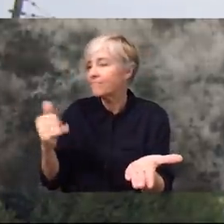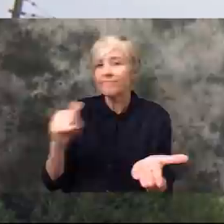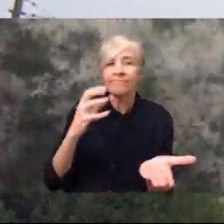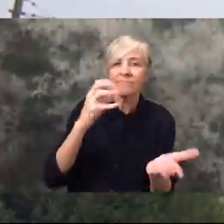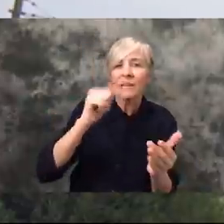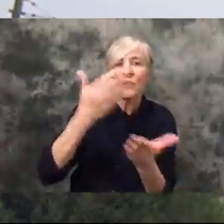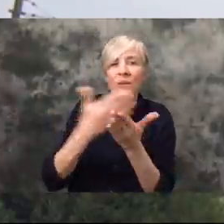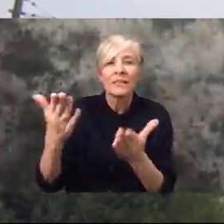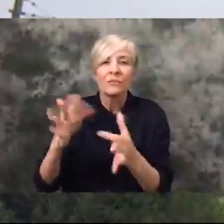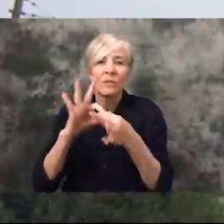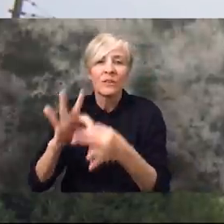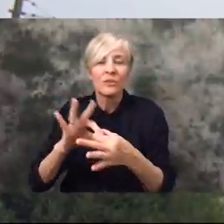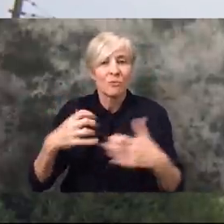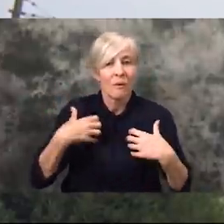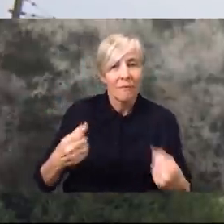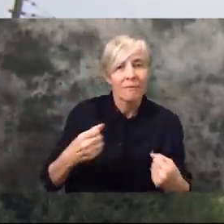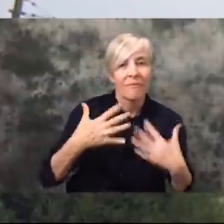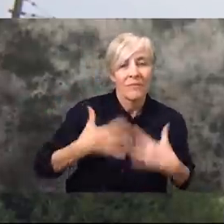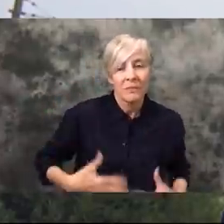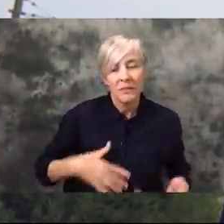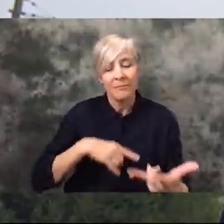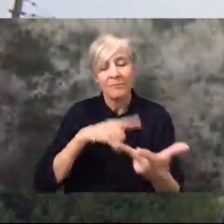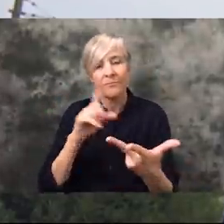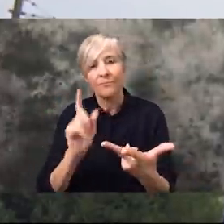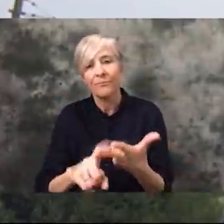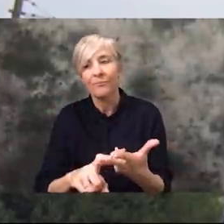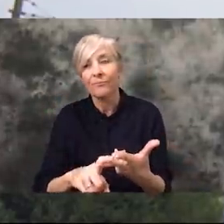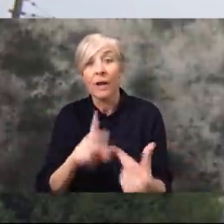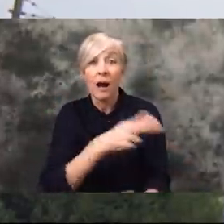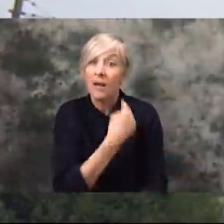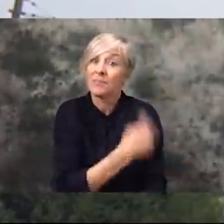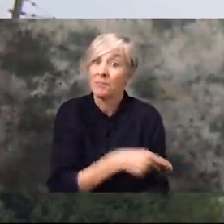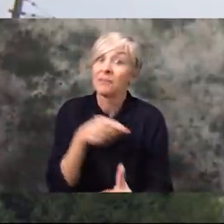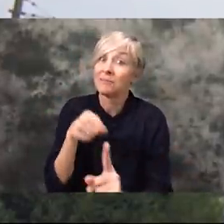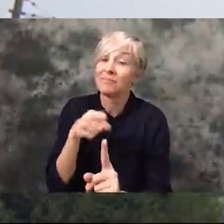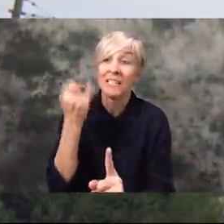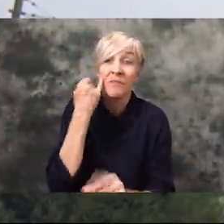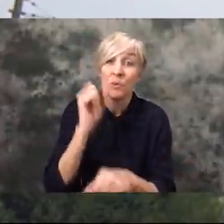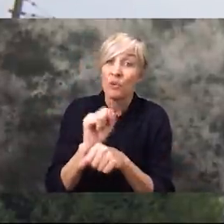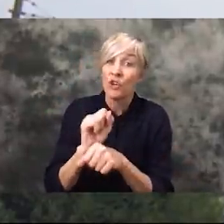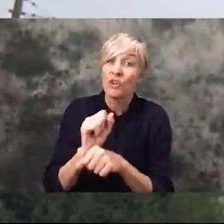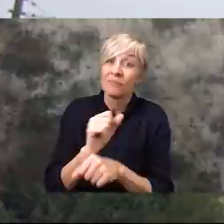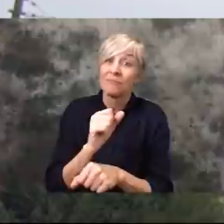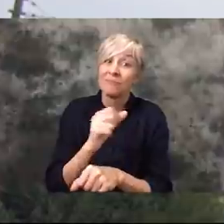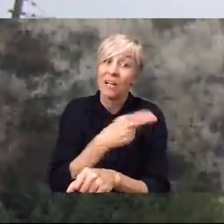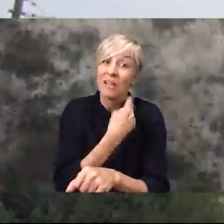pharmaceutical items. And of course going to hospitals, if someone has medical